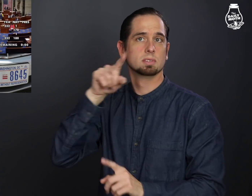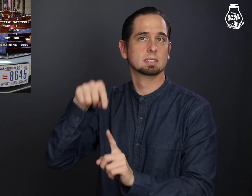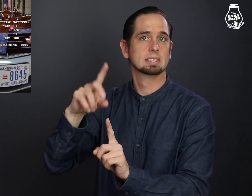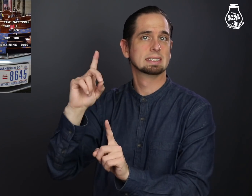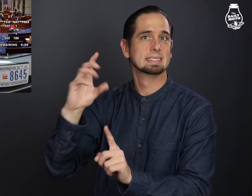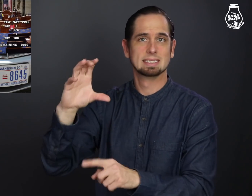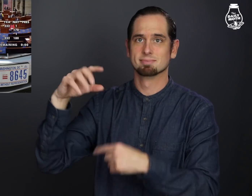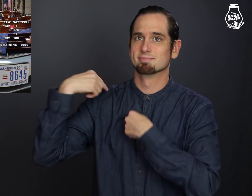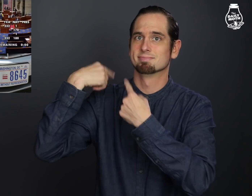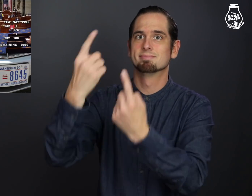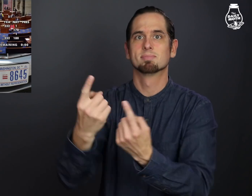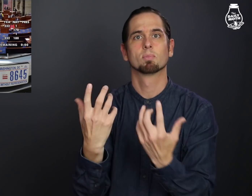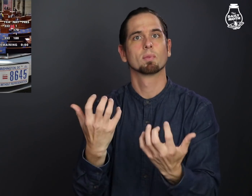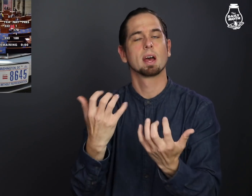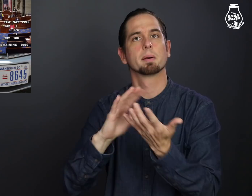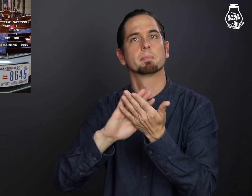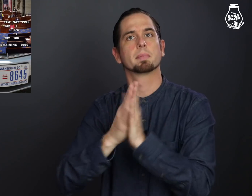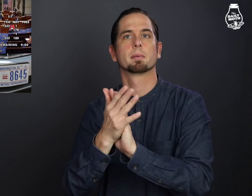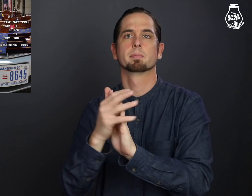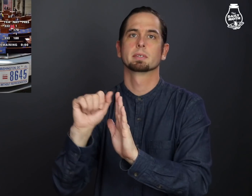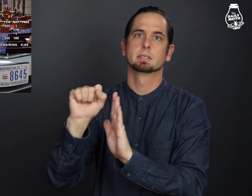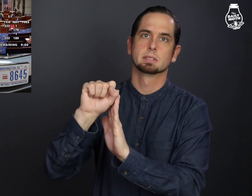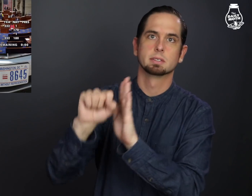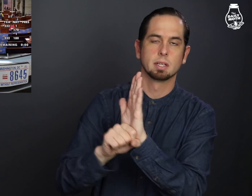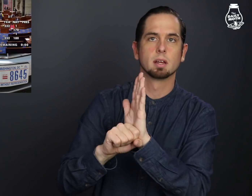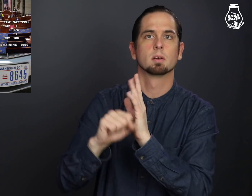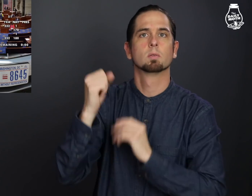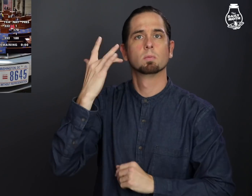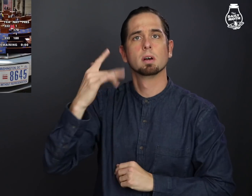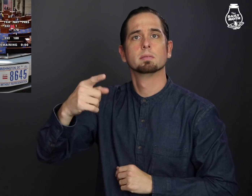D.C. has long wanted to become a state